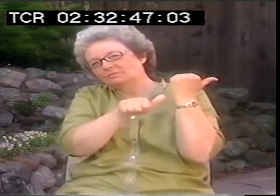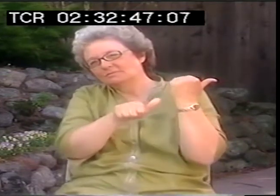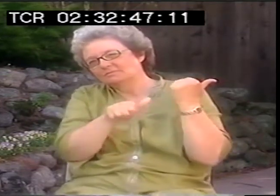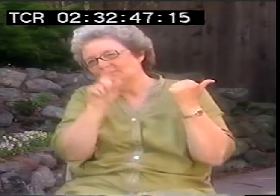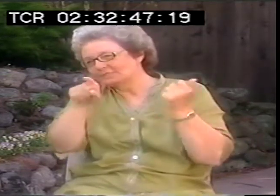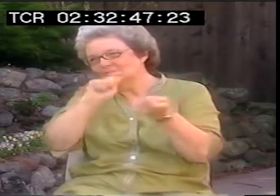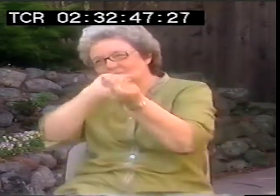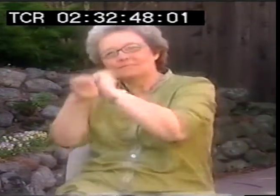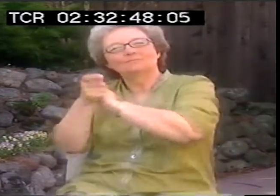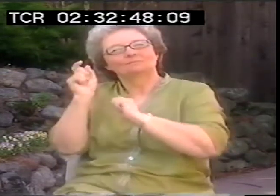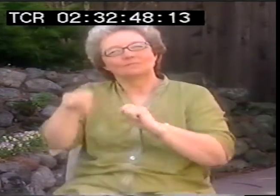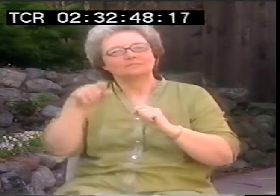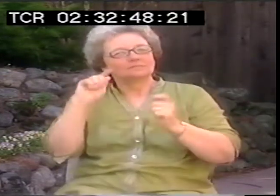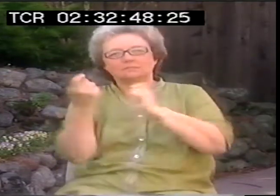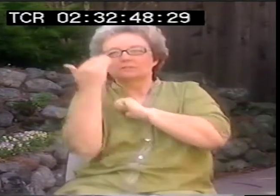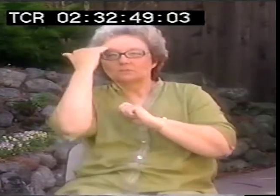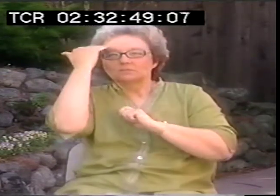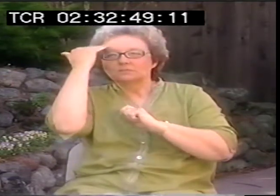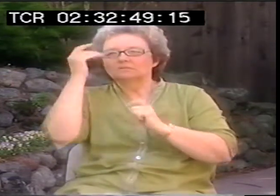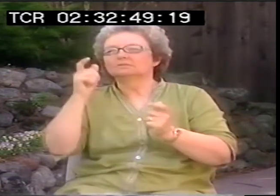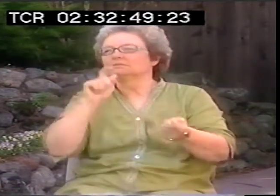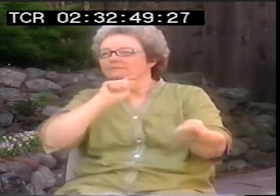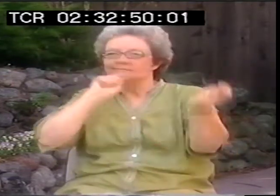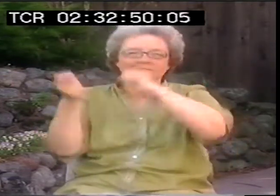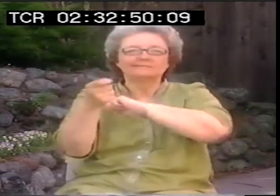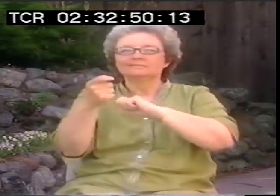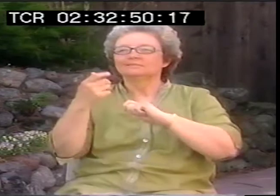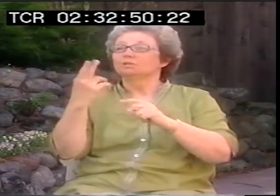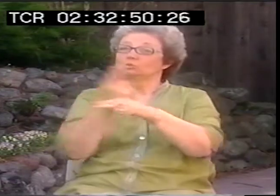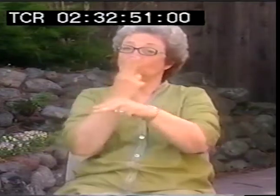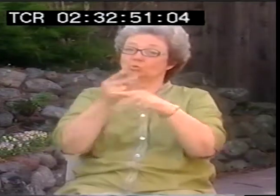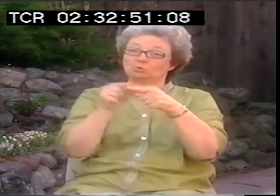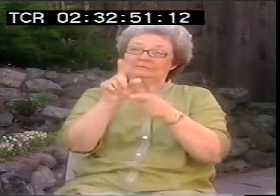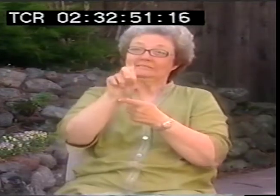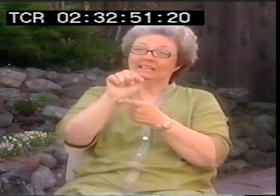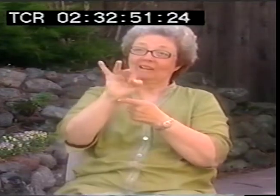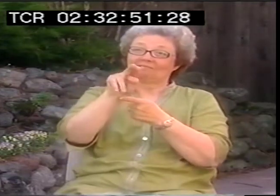a way to effect some sort of changes in consciousness.